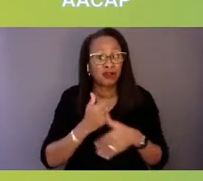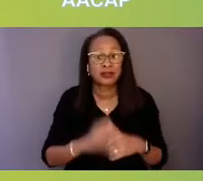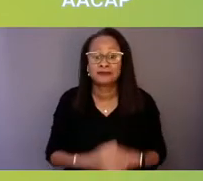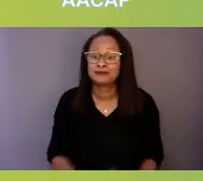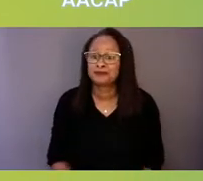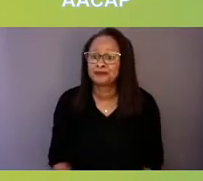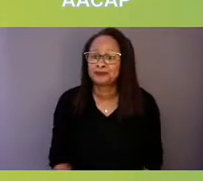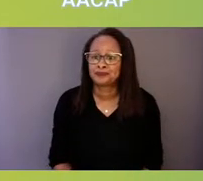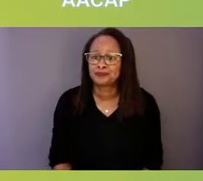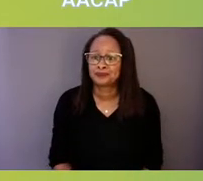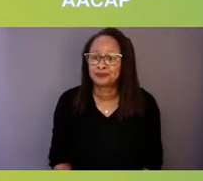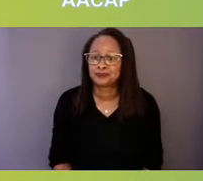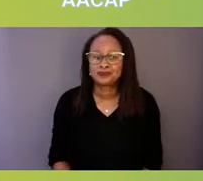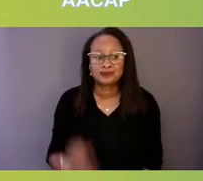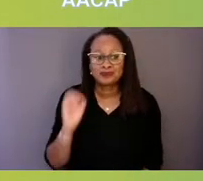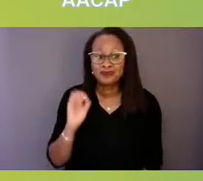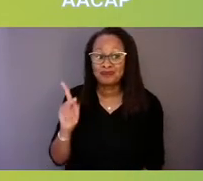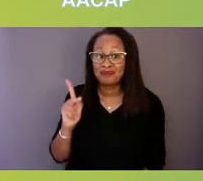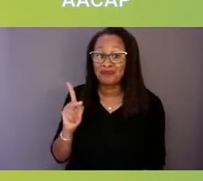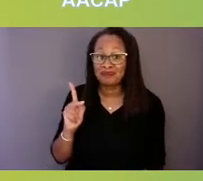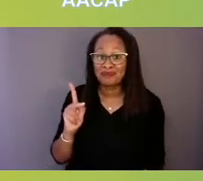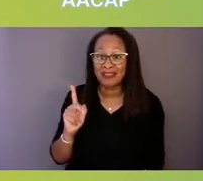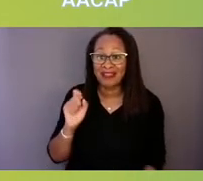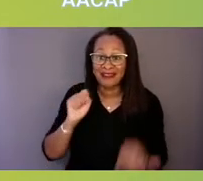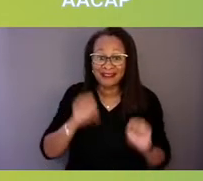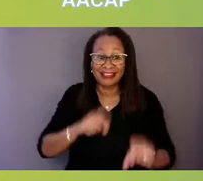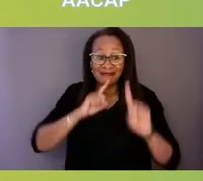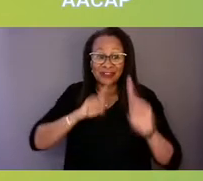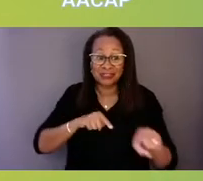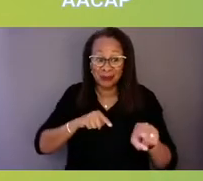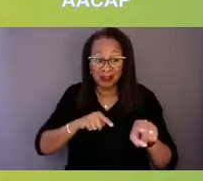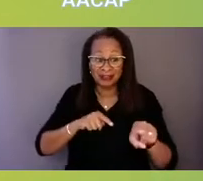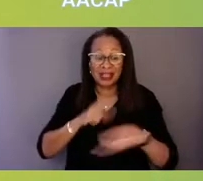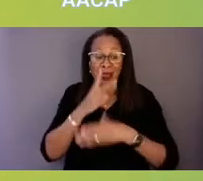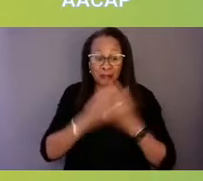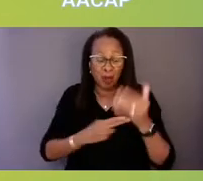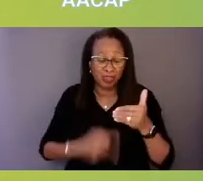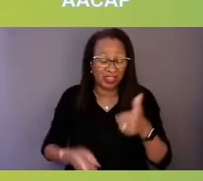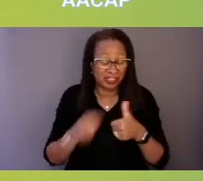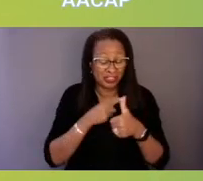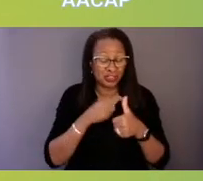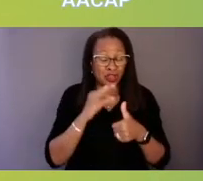Okay, I can respond both initially on the issue of geolocation.